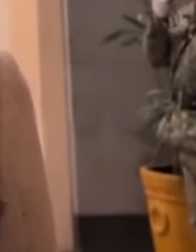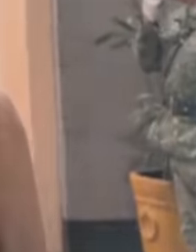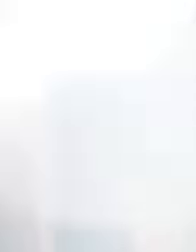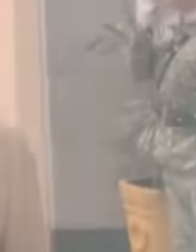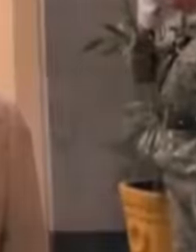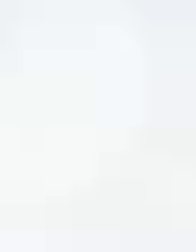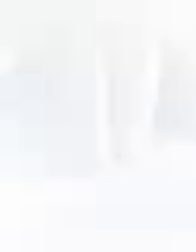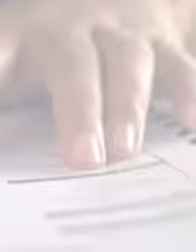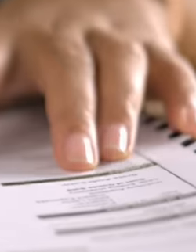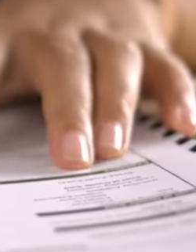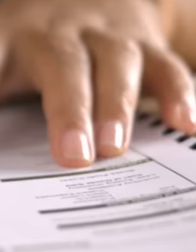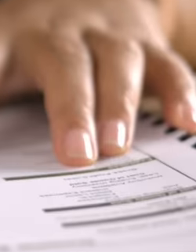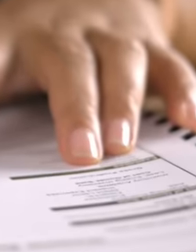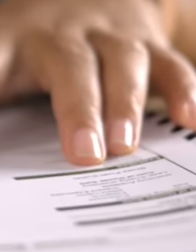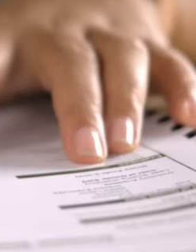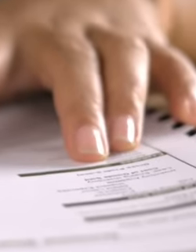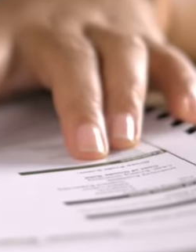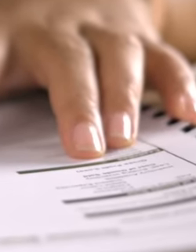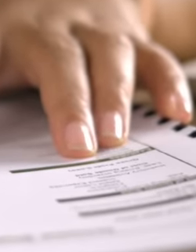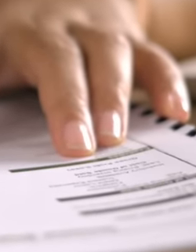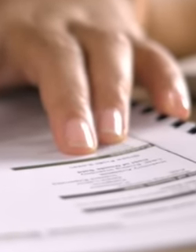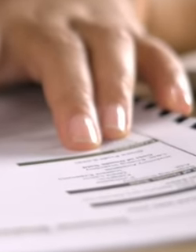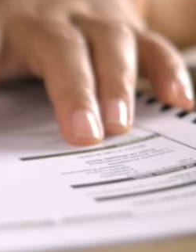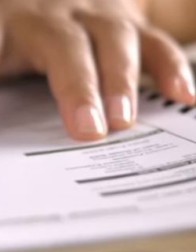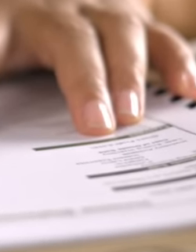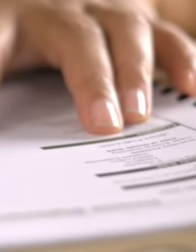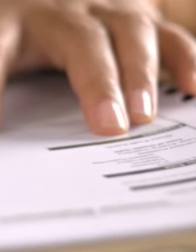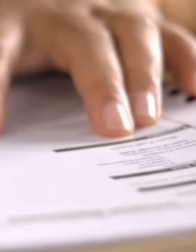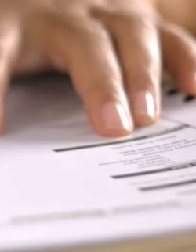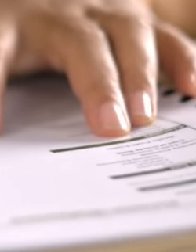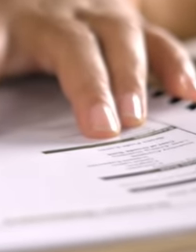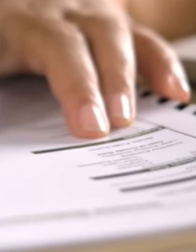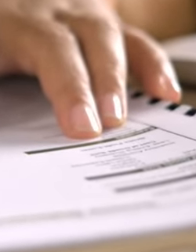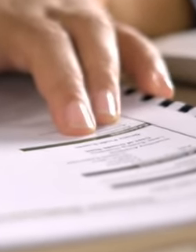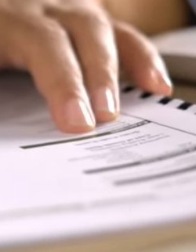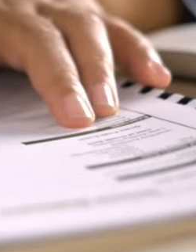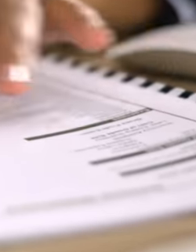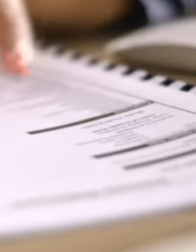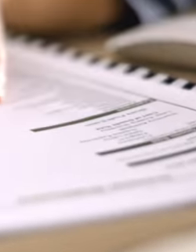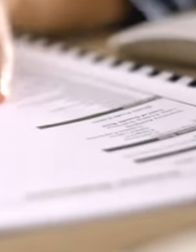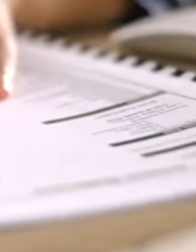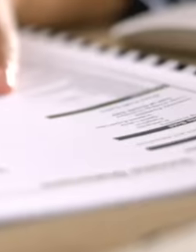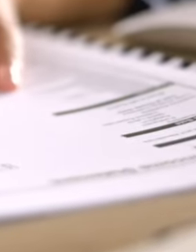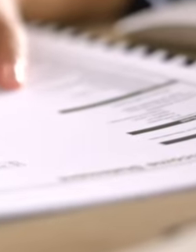these Businessmen want to continue operating, exploiting the materials from this region